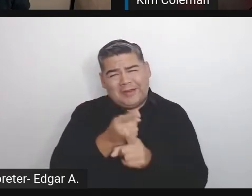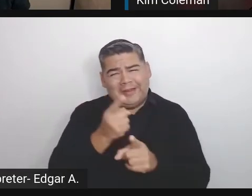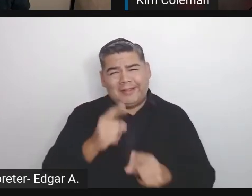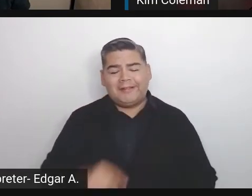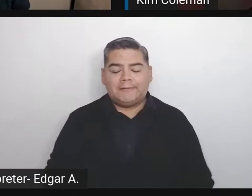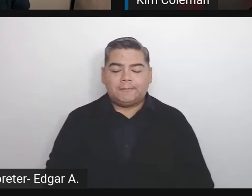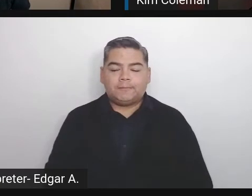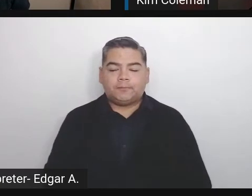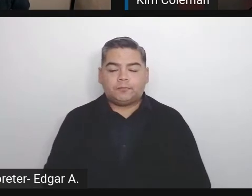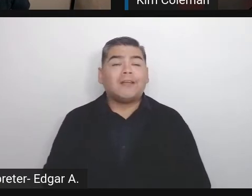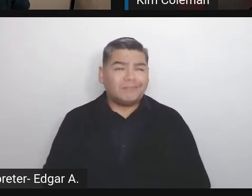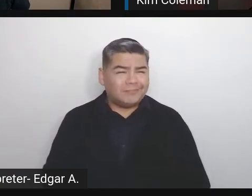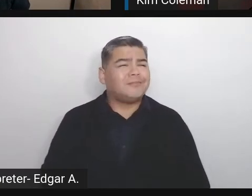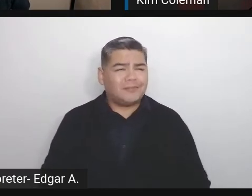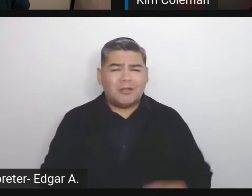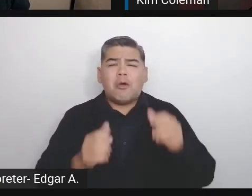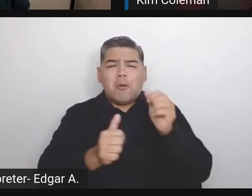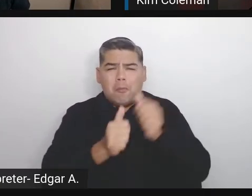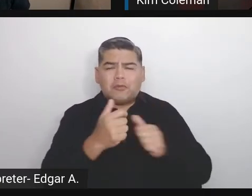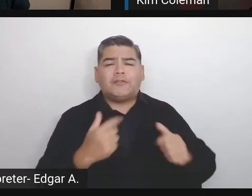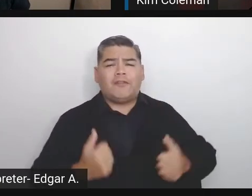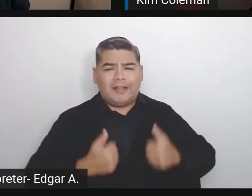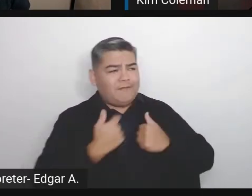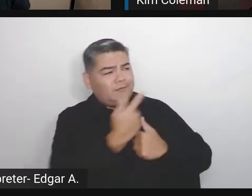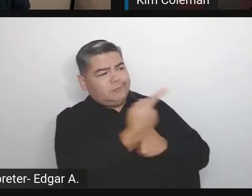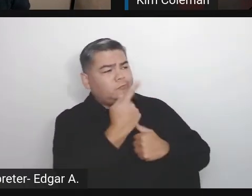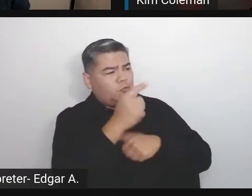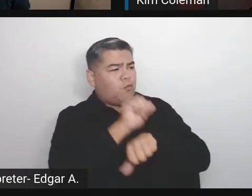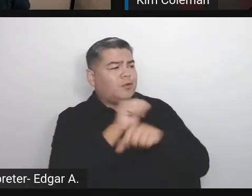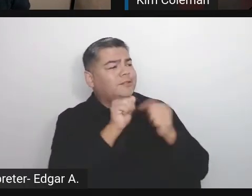for most of our lives together.